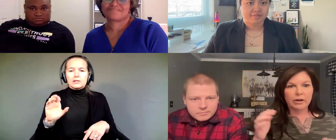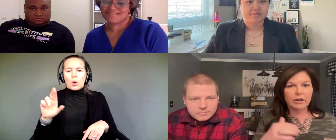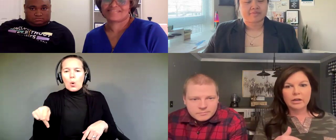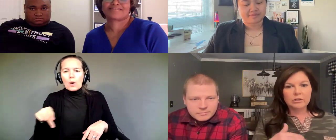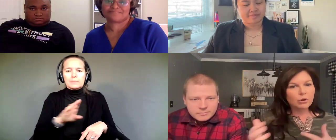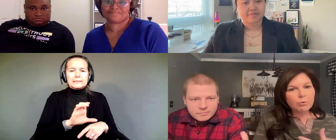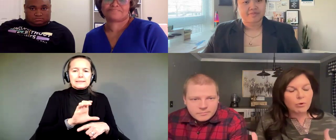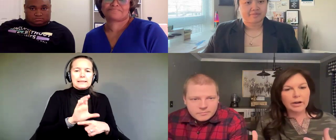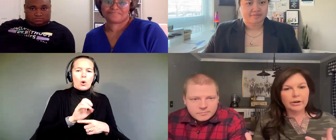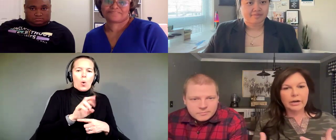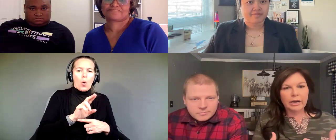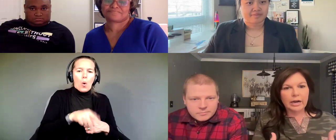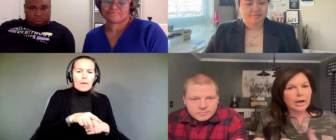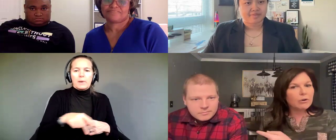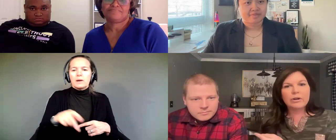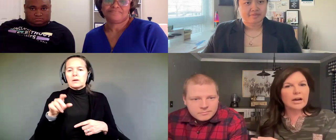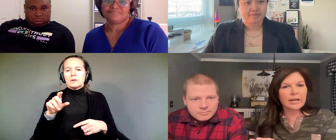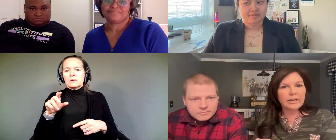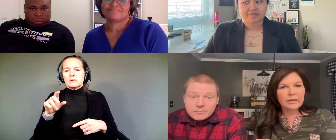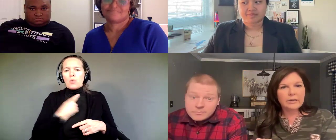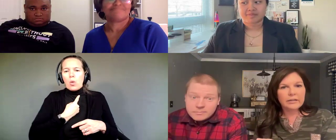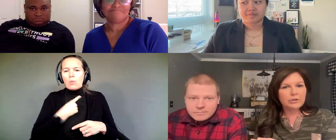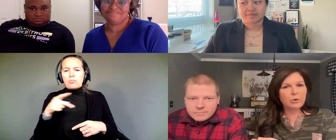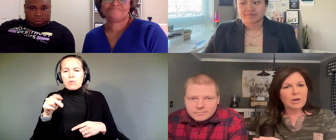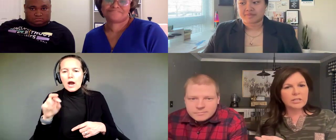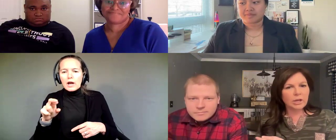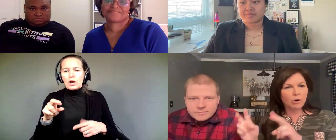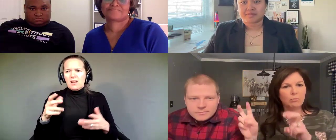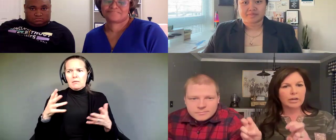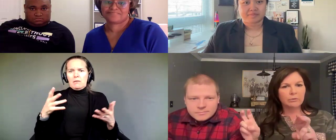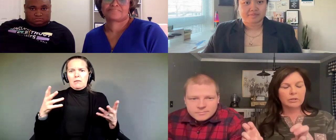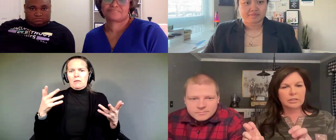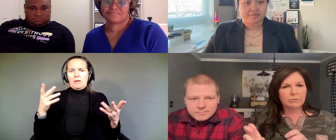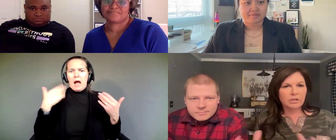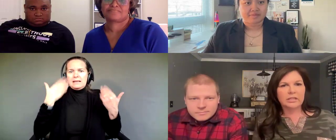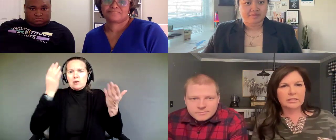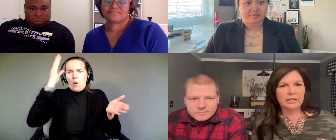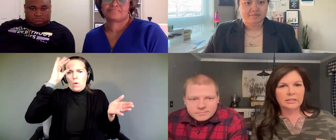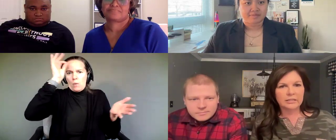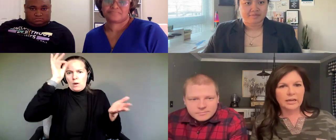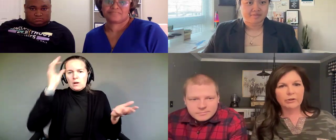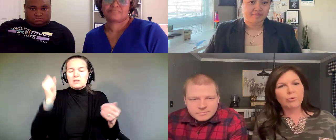and a sole proprietor. How could I so, it wasn't like, Michael with a disability doesn't get to decide.